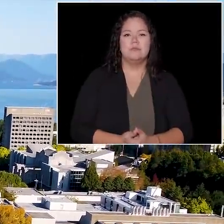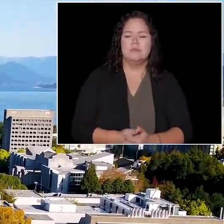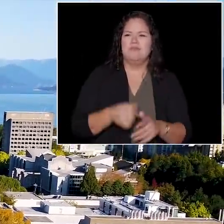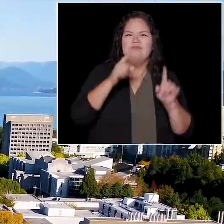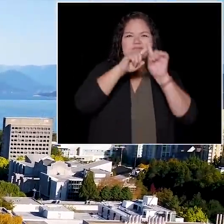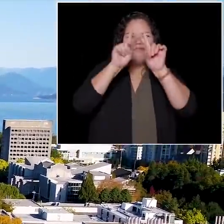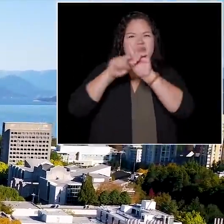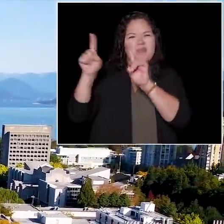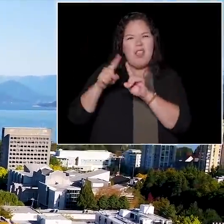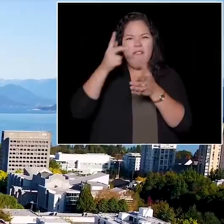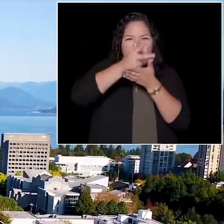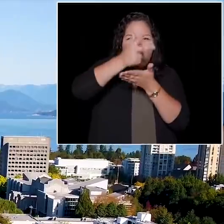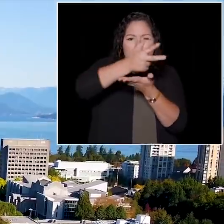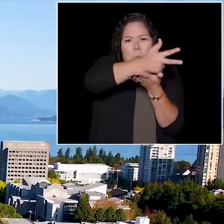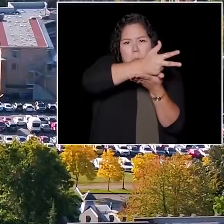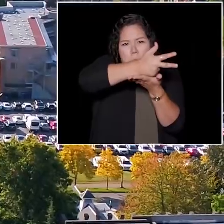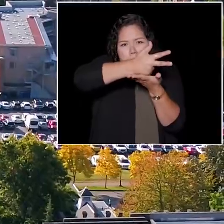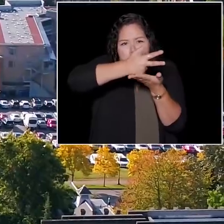never ending supply of vehicles backing up